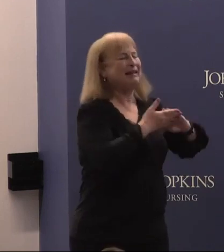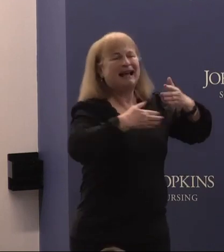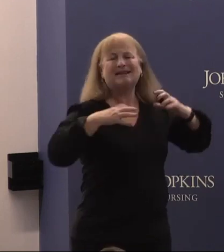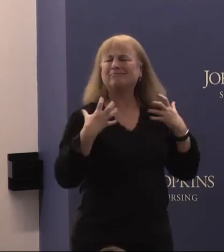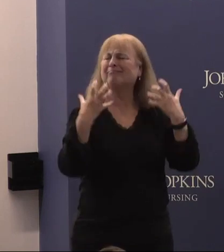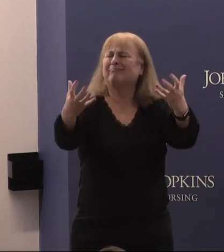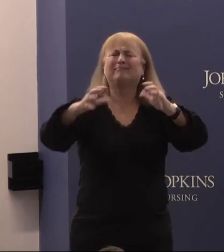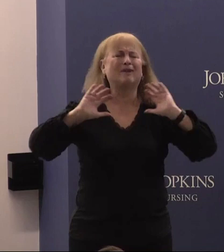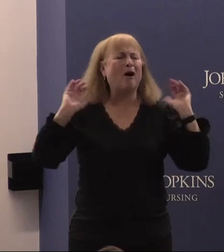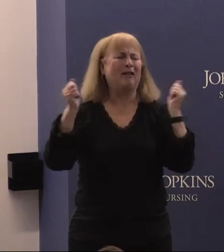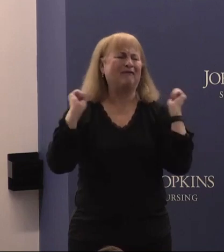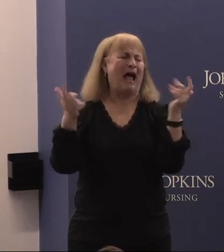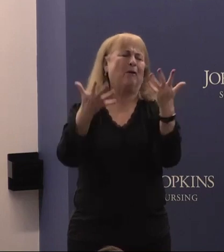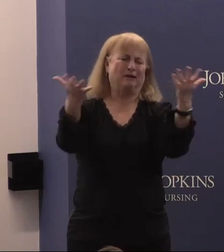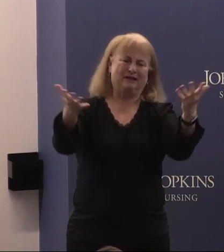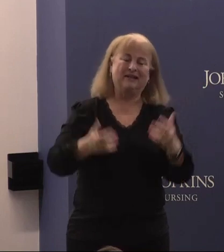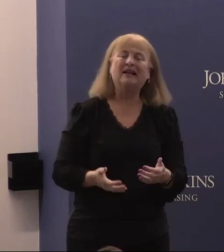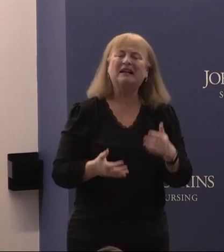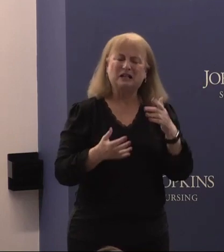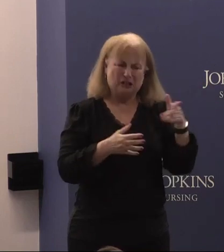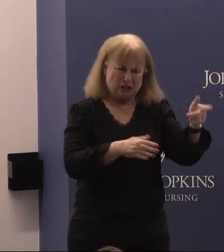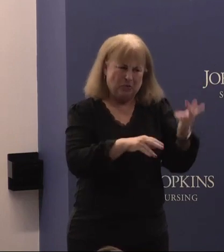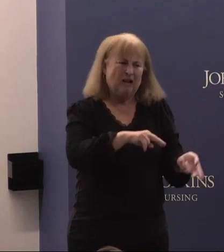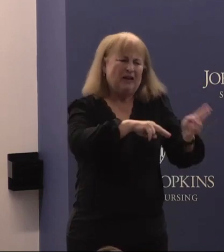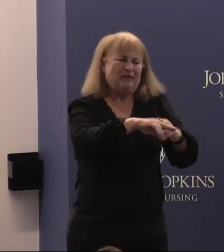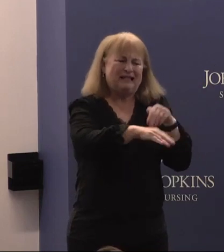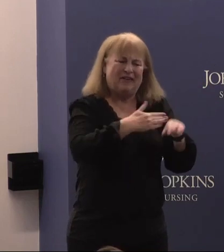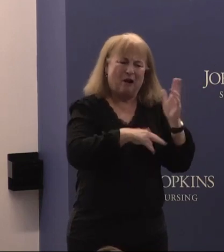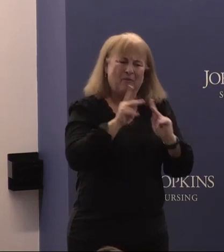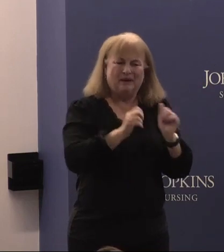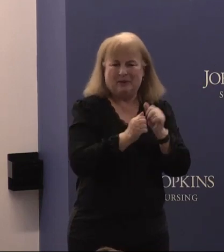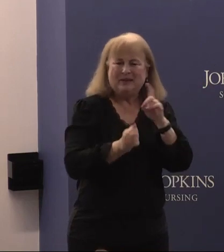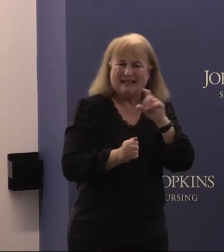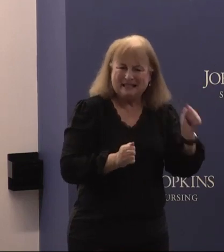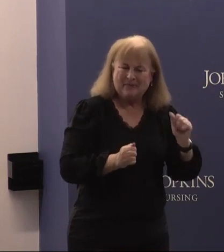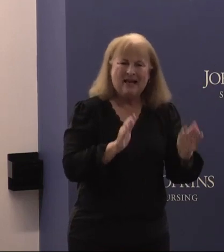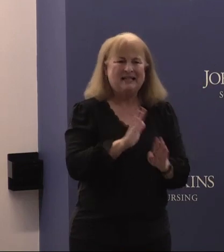sense she will increase access for all people with disabilities develop data as it relates